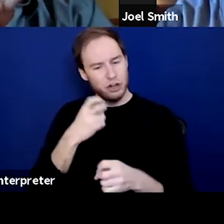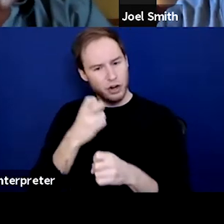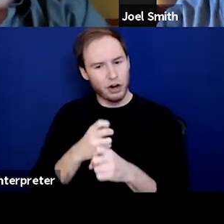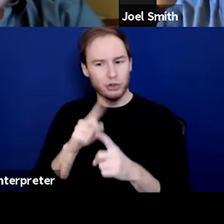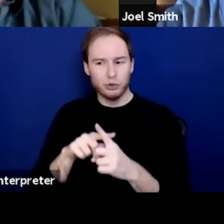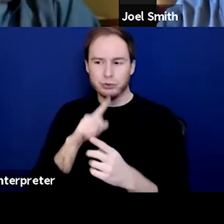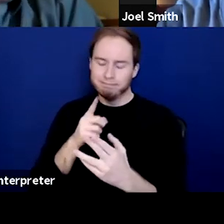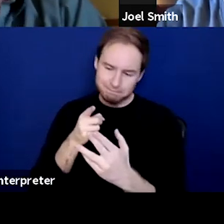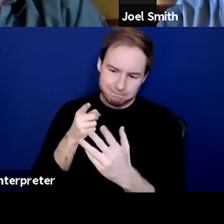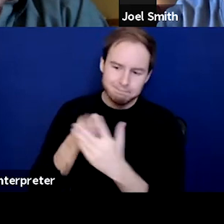What are your thoughts on that?